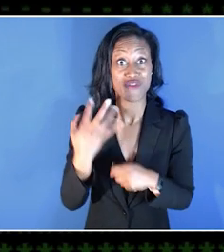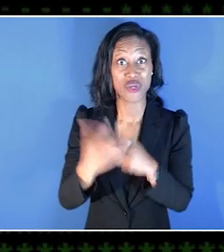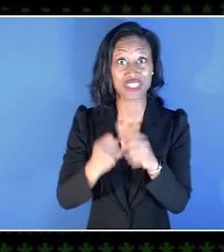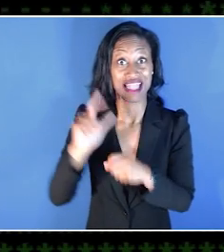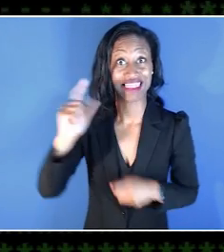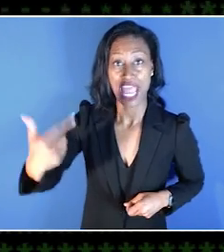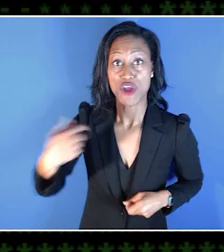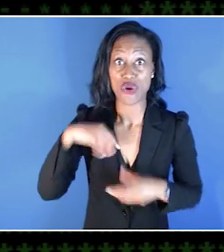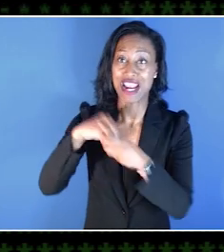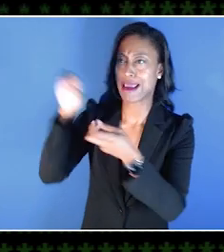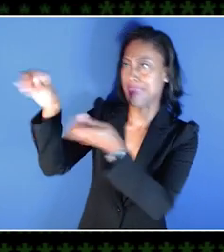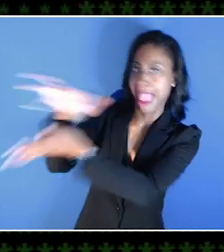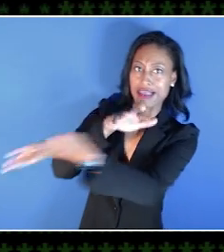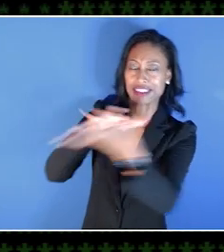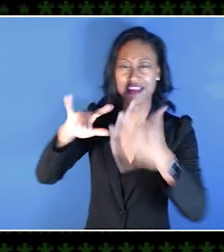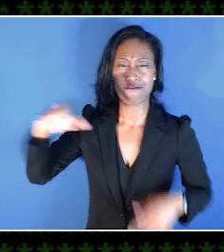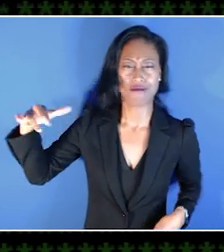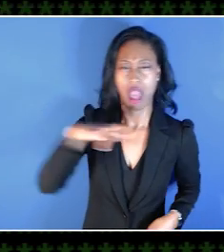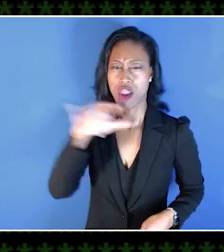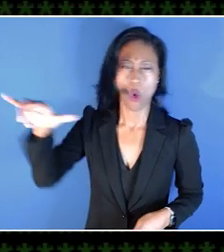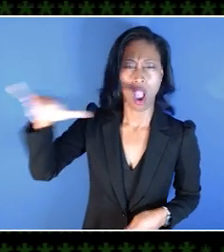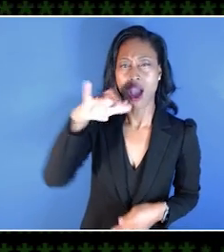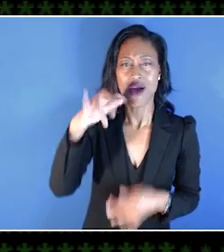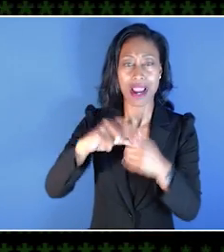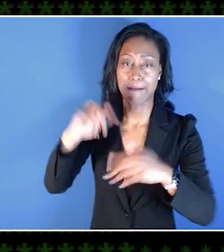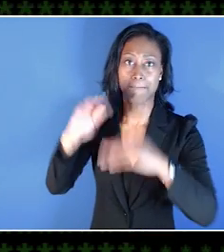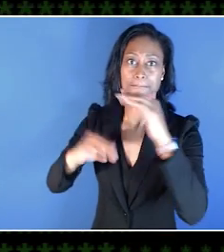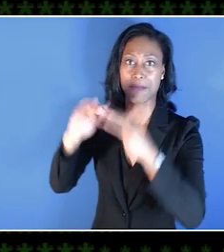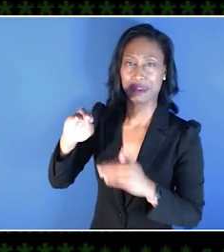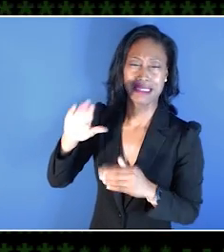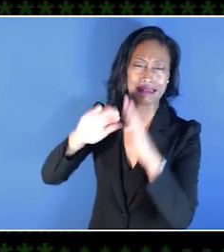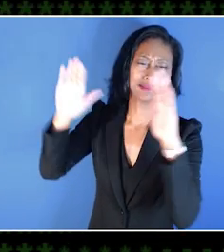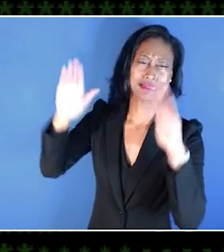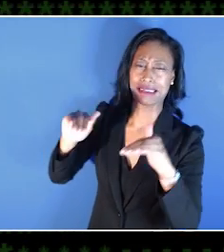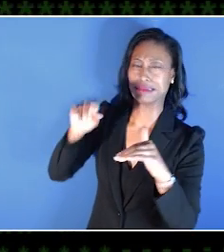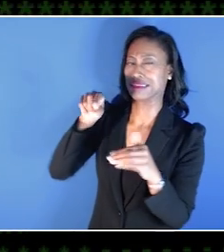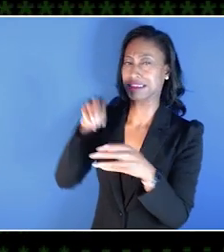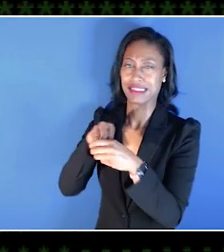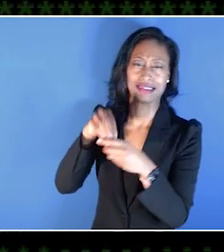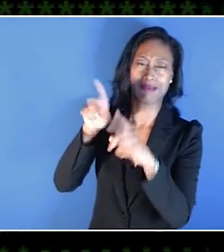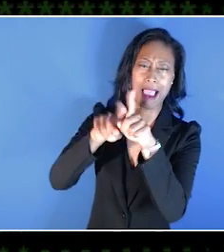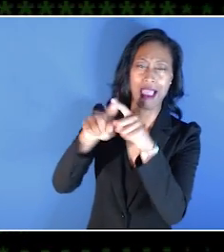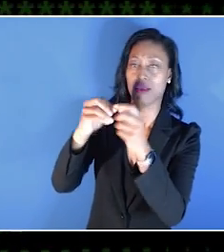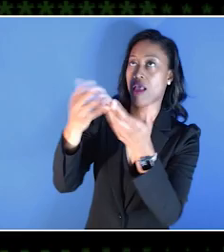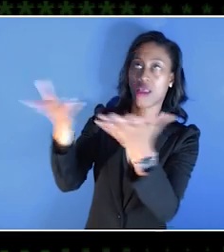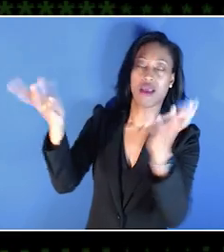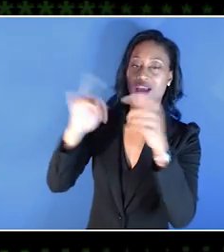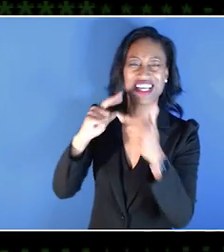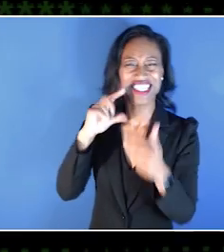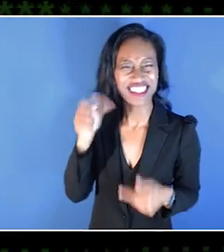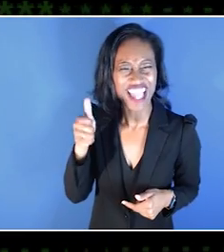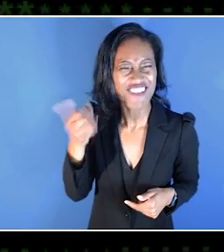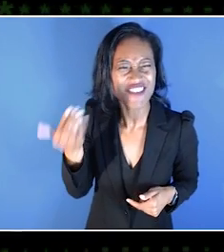you know, we're in a galaxy, flying around in spaceships and building bases. It is really cool to see over, like, 10, 15 years' time